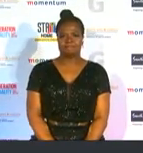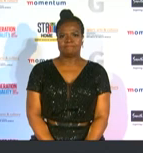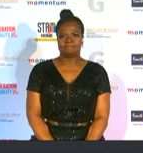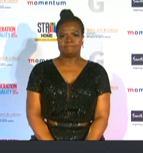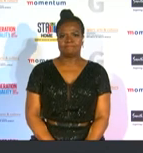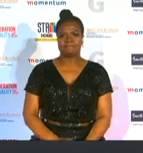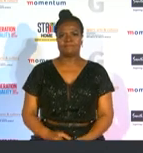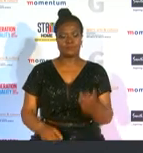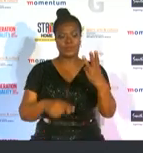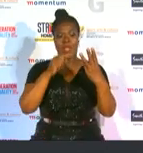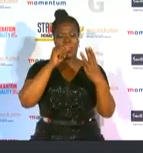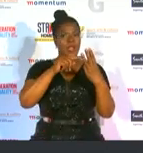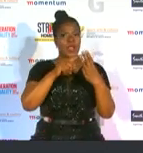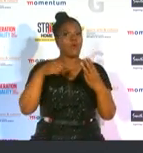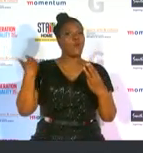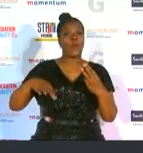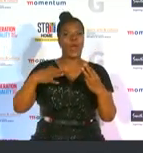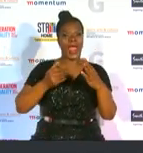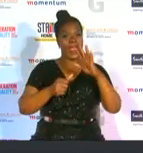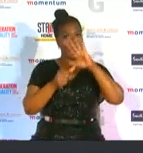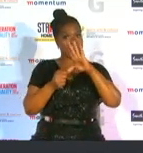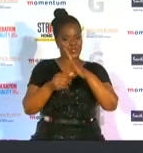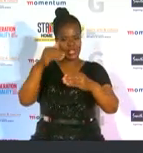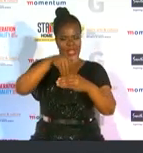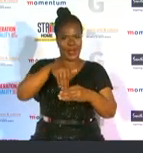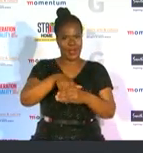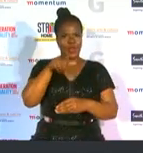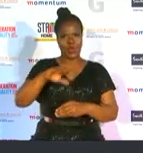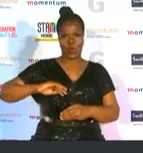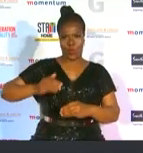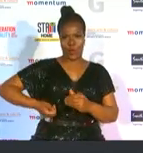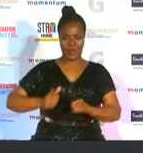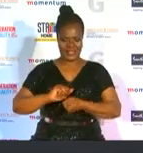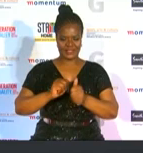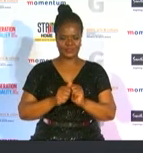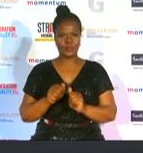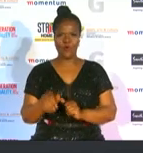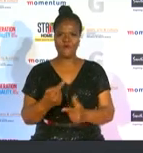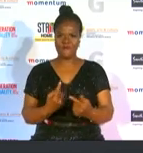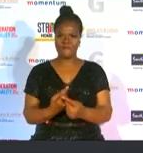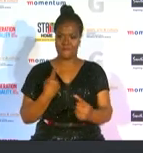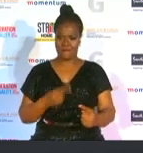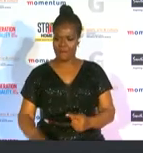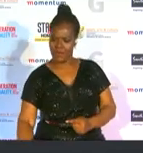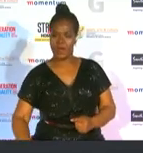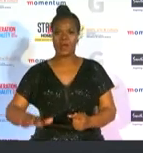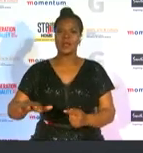fight for the inclusion of women in sport and development at grassroots level she is a trailblazer and has played a big